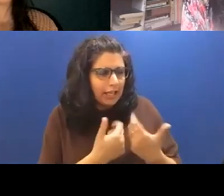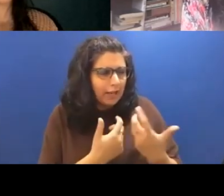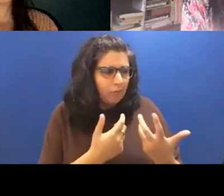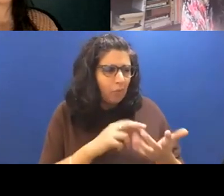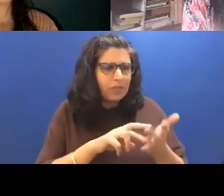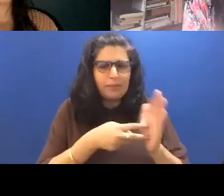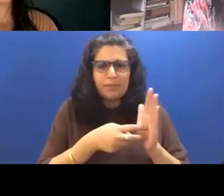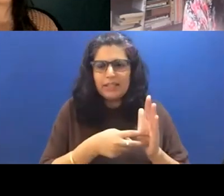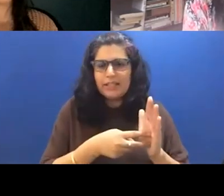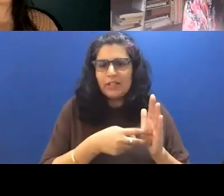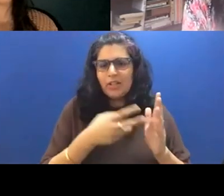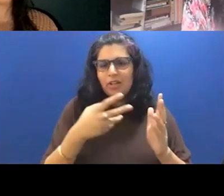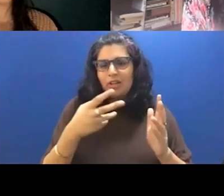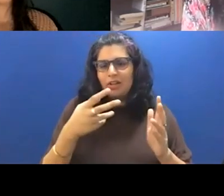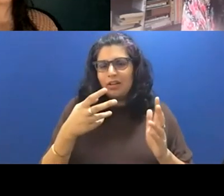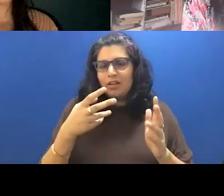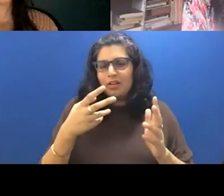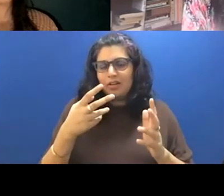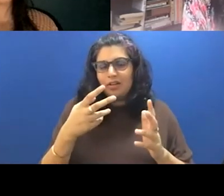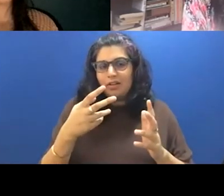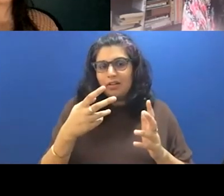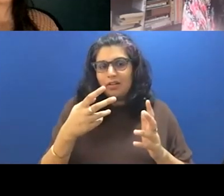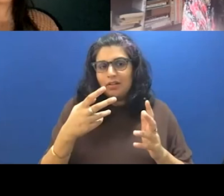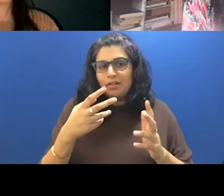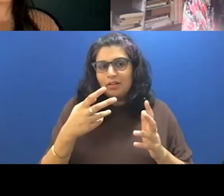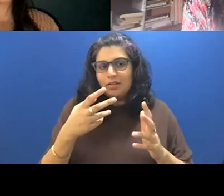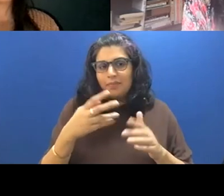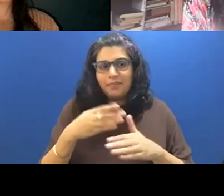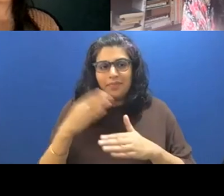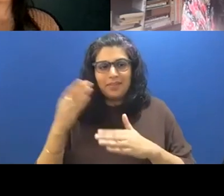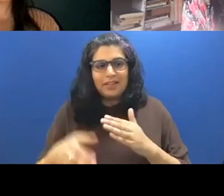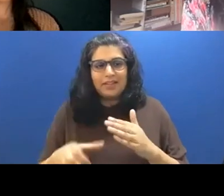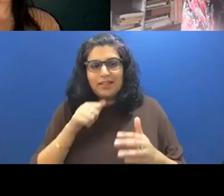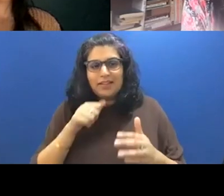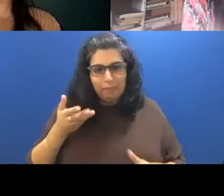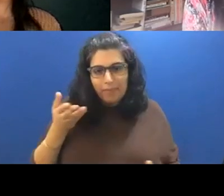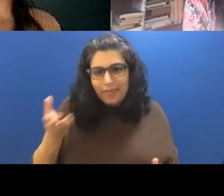to get to the end and not have, you know, been there I just felt like there were all